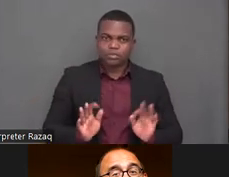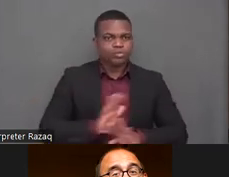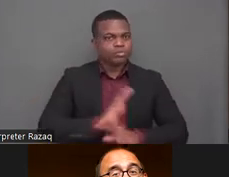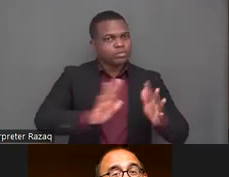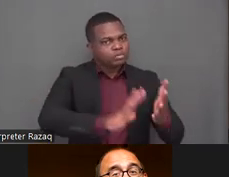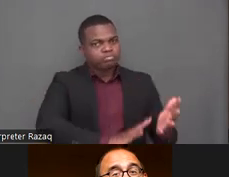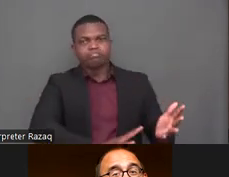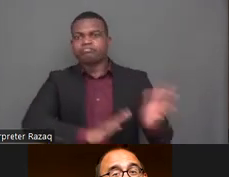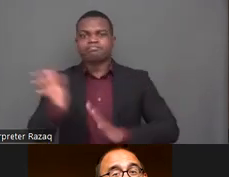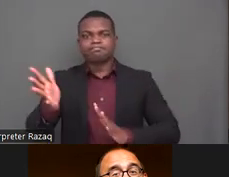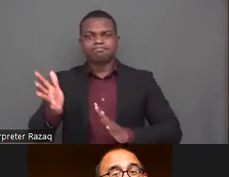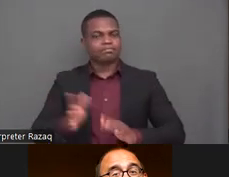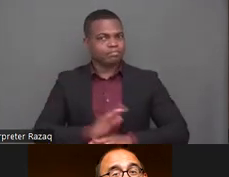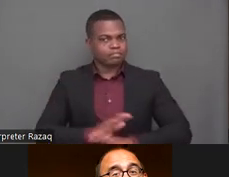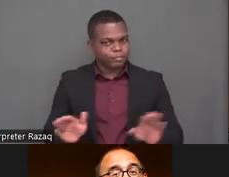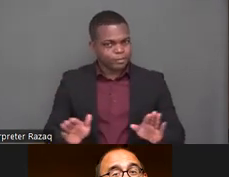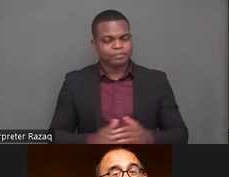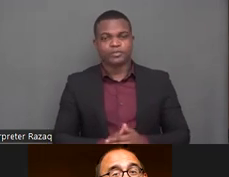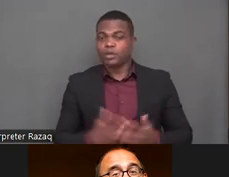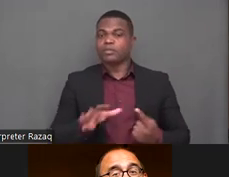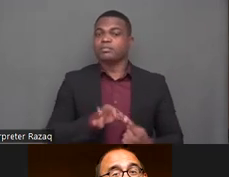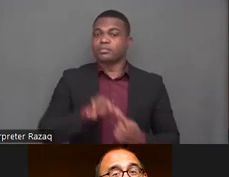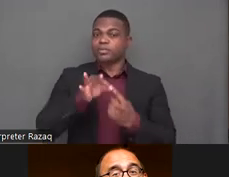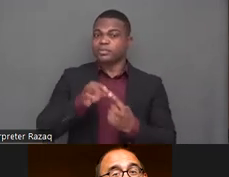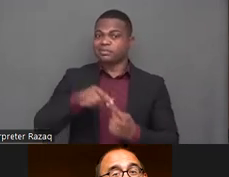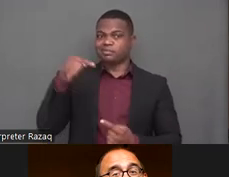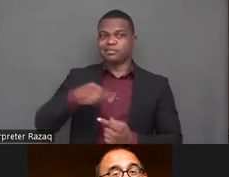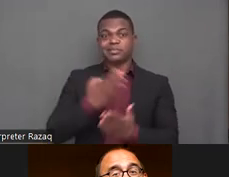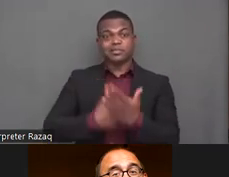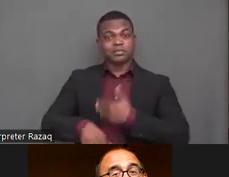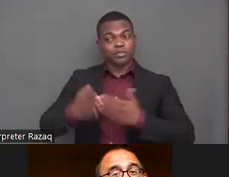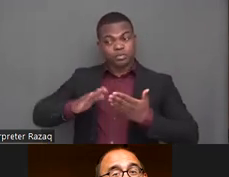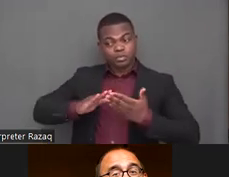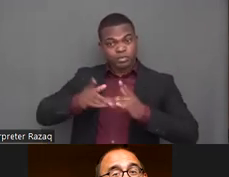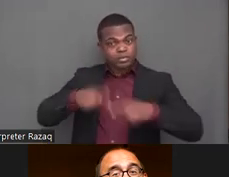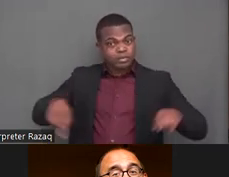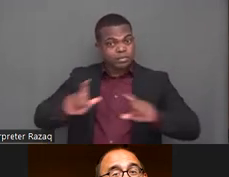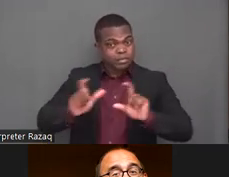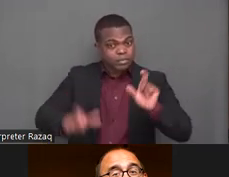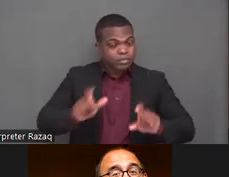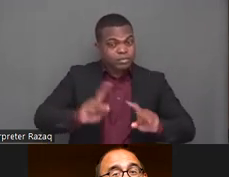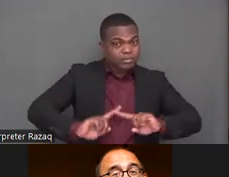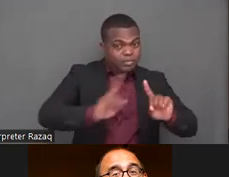different other stakeholders who are working with with justice system access to justice topics like